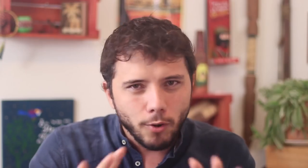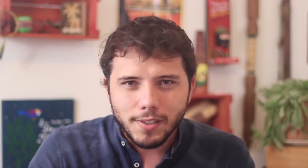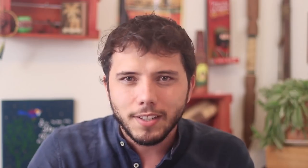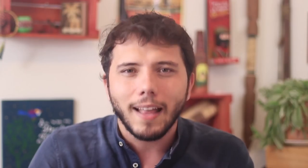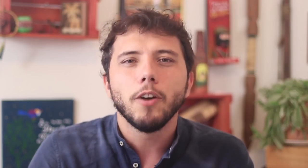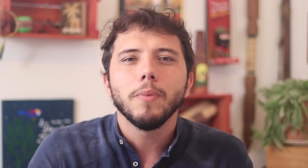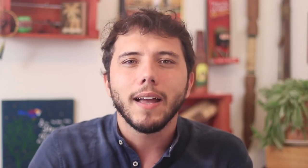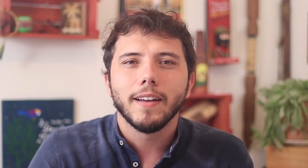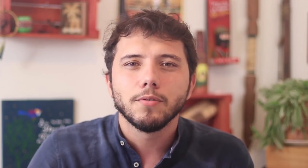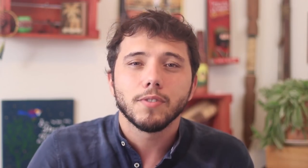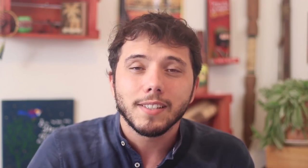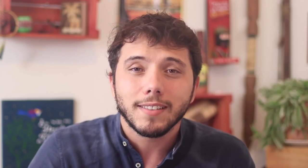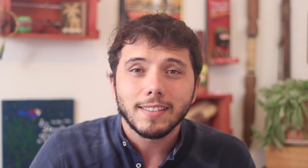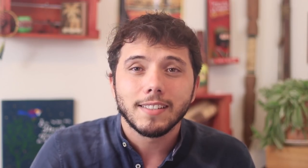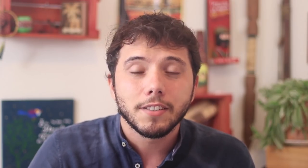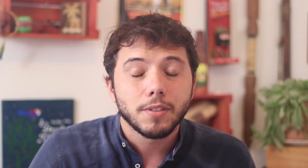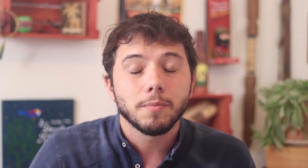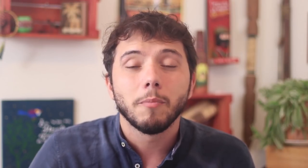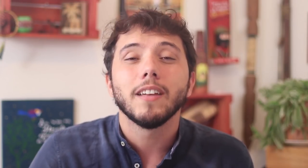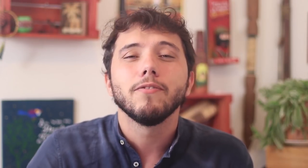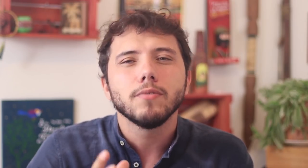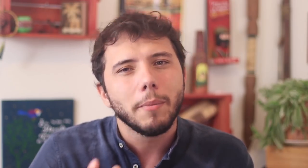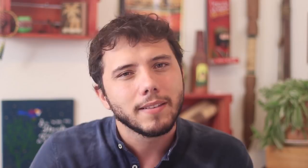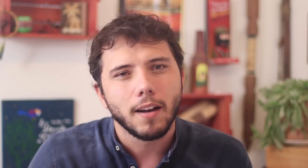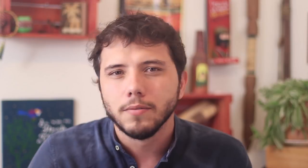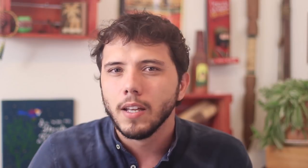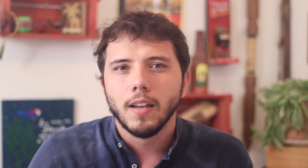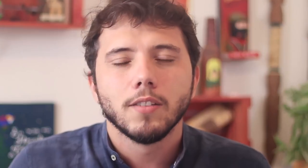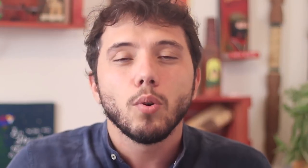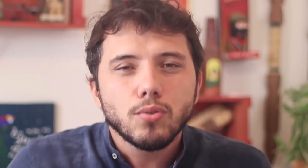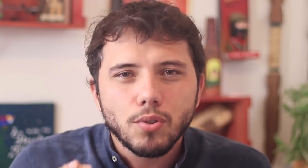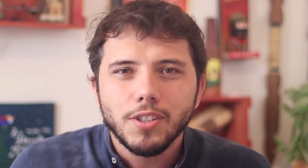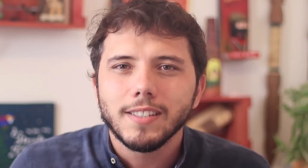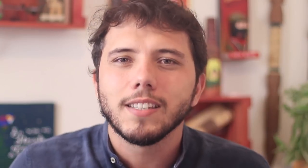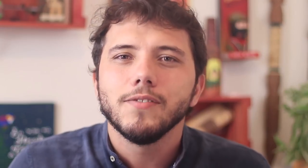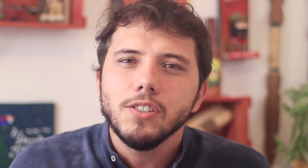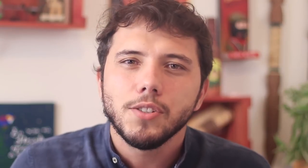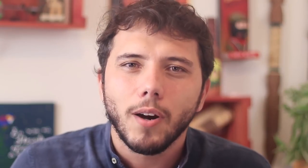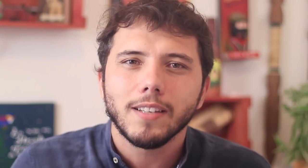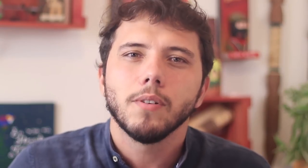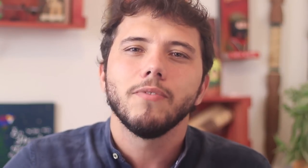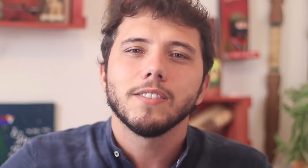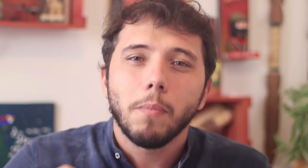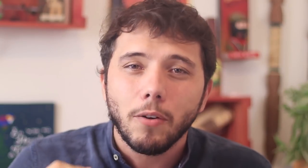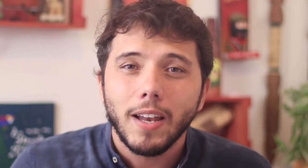The strength of each and everyone of you watching this is essential. Every day at 8 pm we will do the "panelaço", make noise